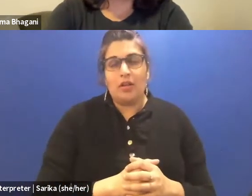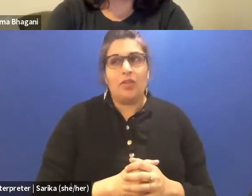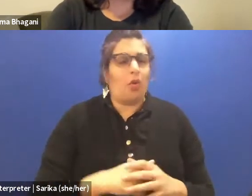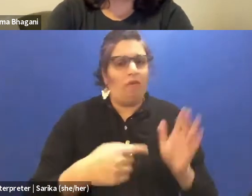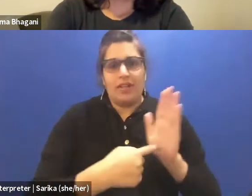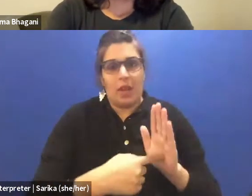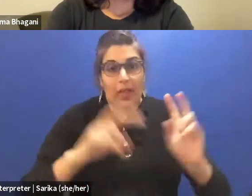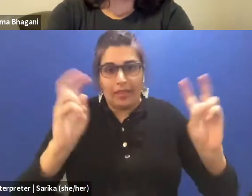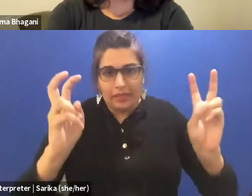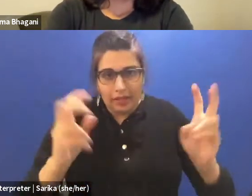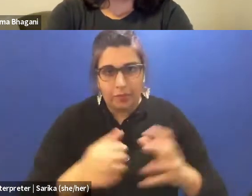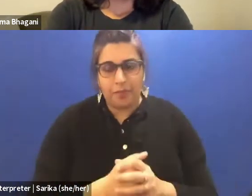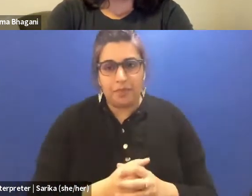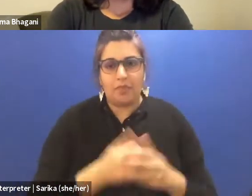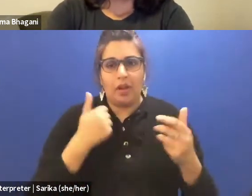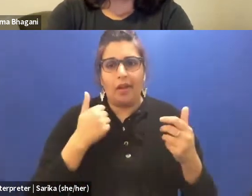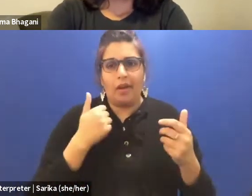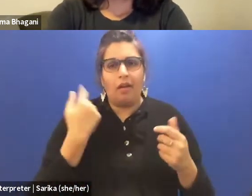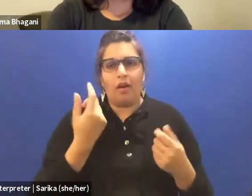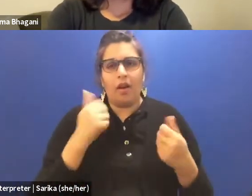I really try to go always in the contrast the way.